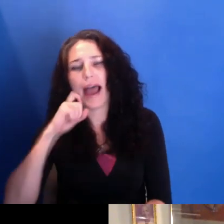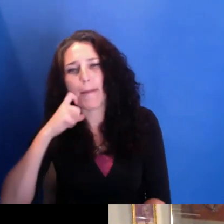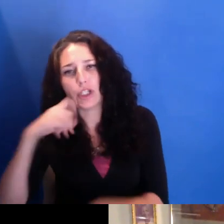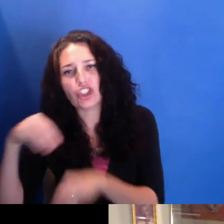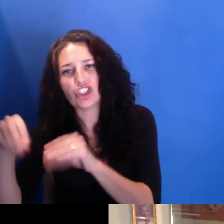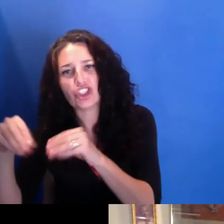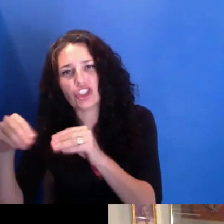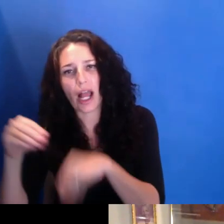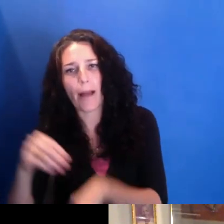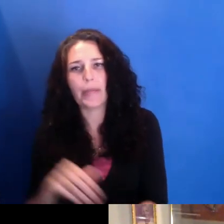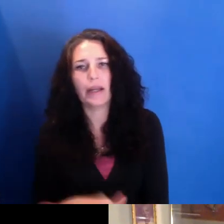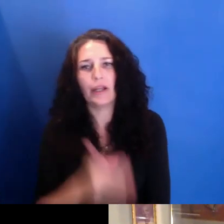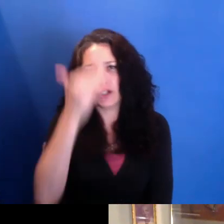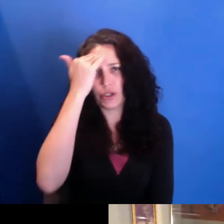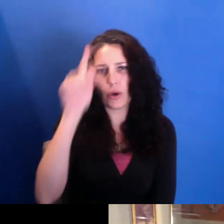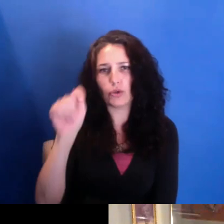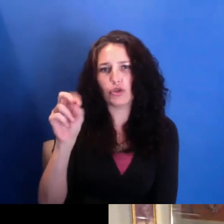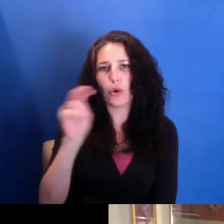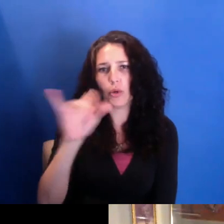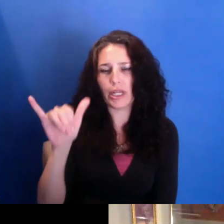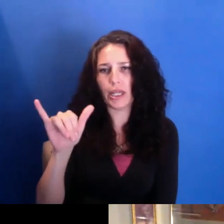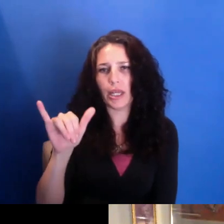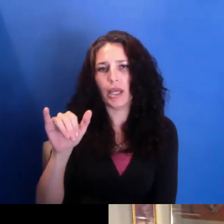you know, Tony Buba, extraordinary filmmaker